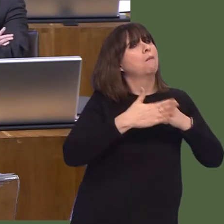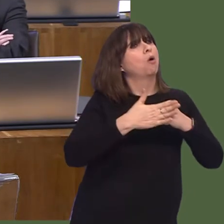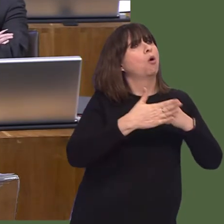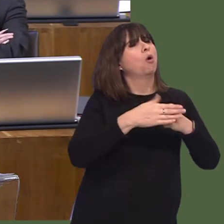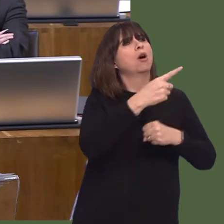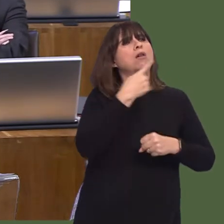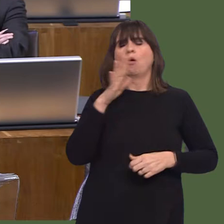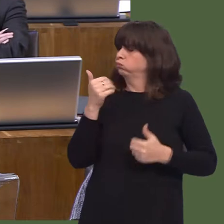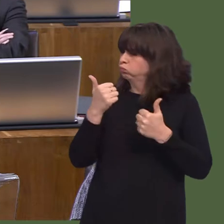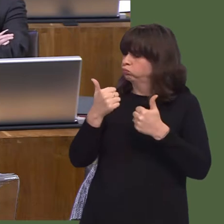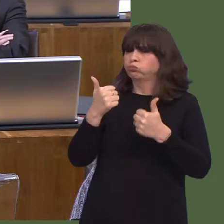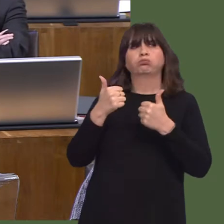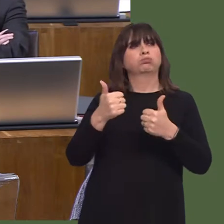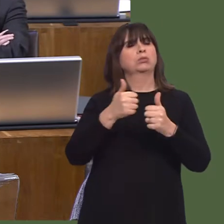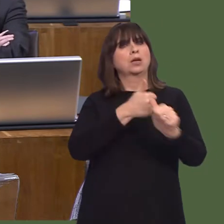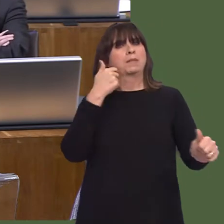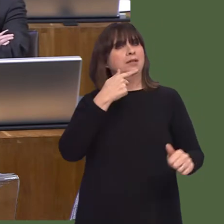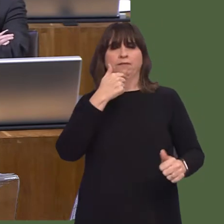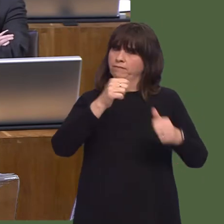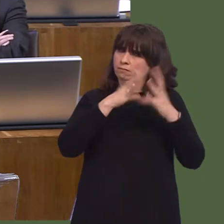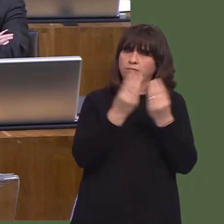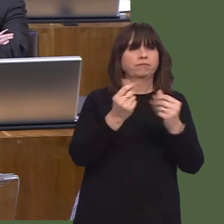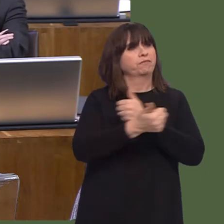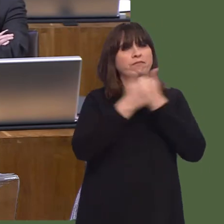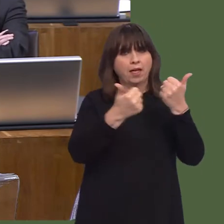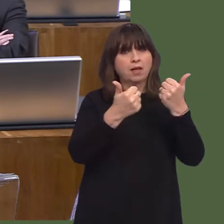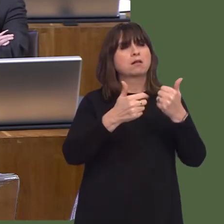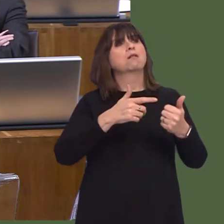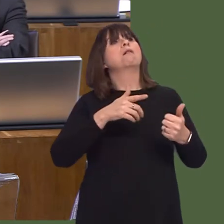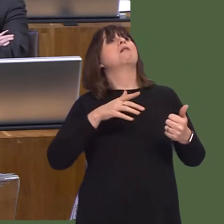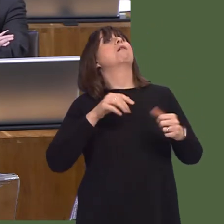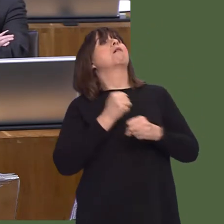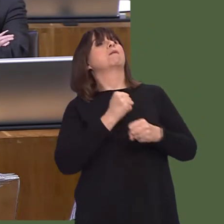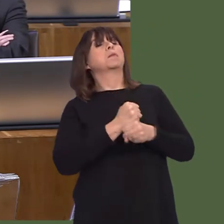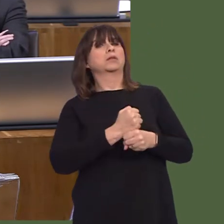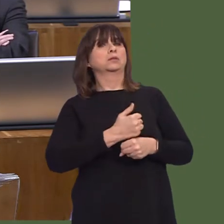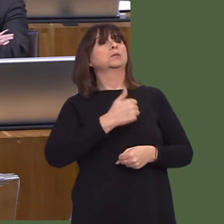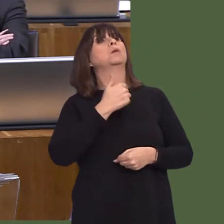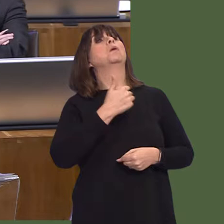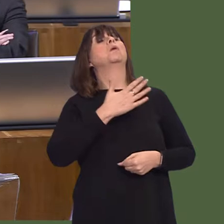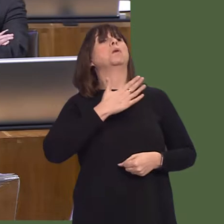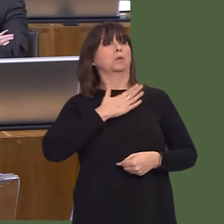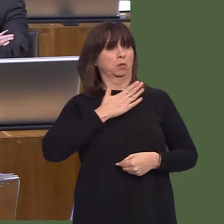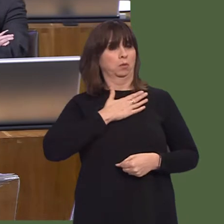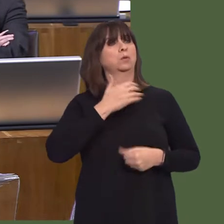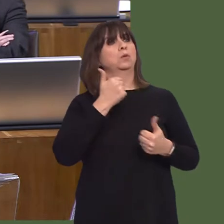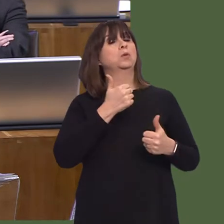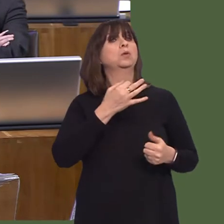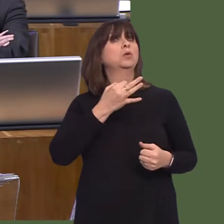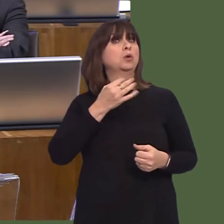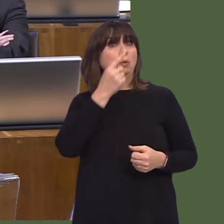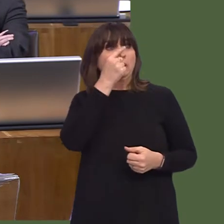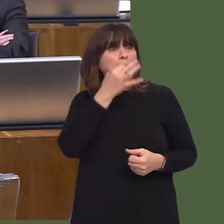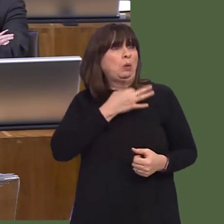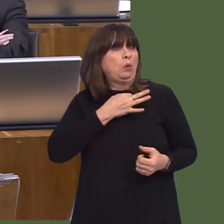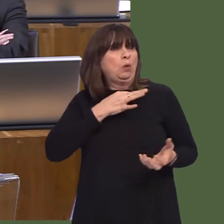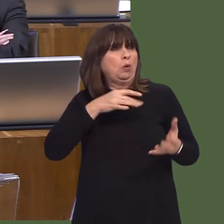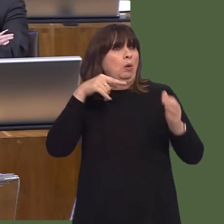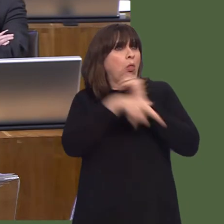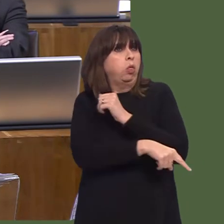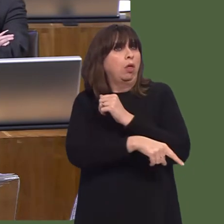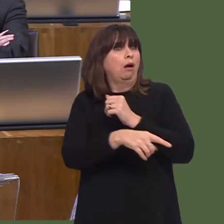Si‚n Gwenllian AM: What concerns me on this issue is that Wales could become a haven for